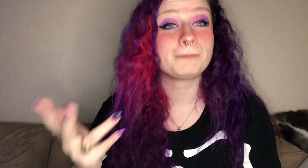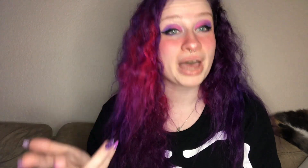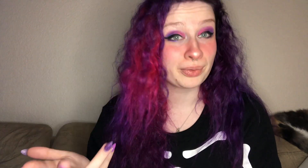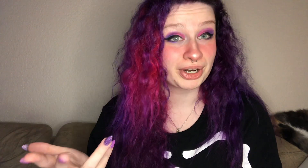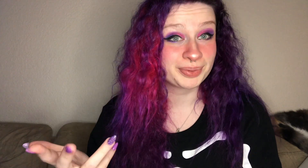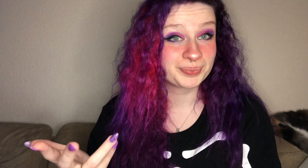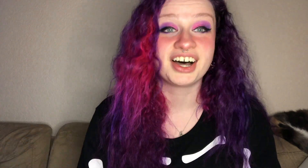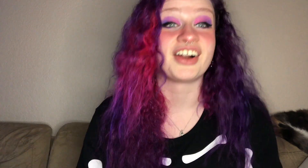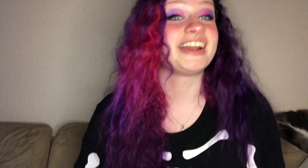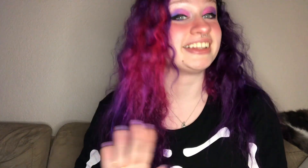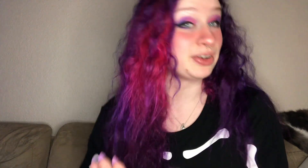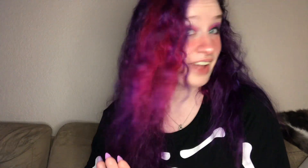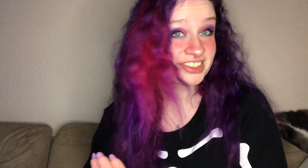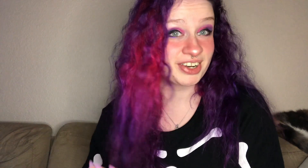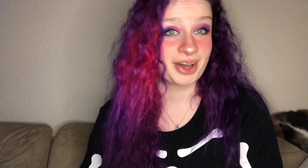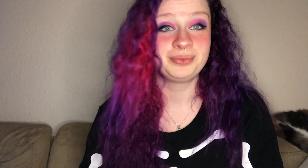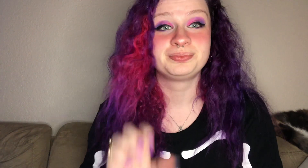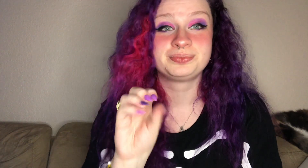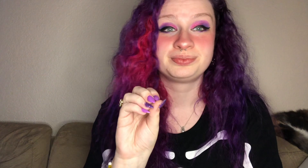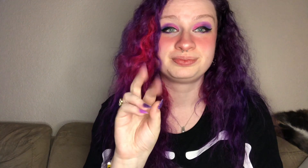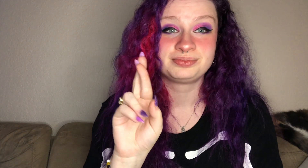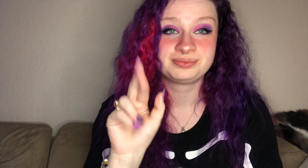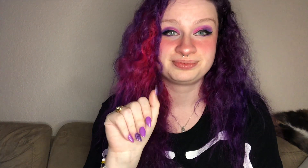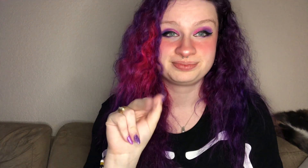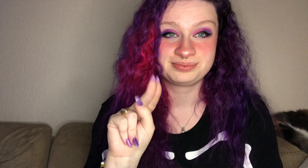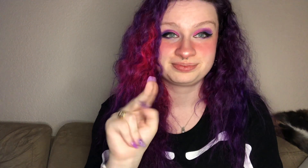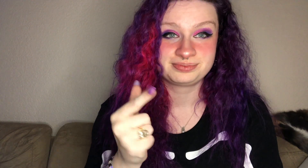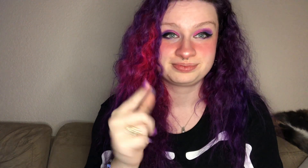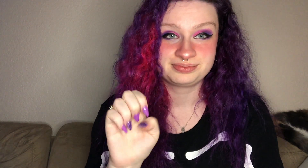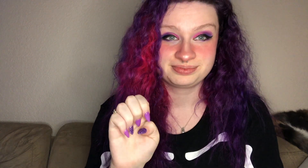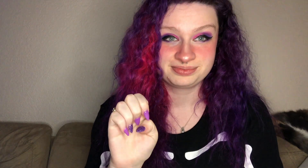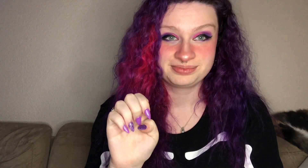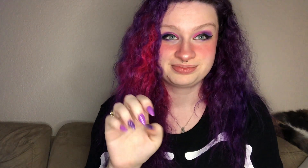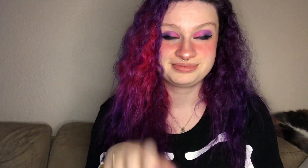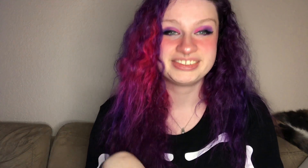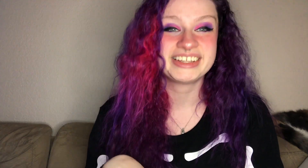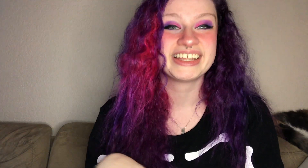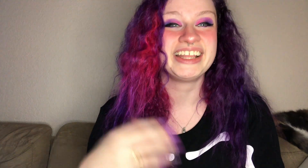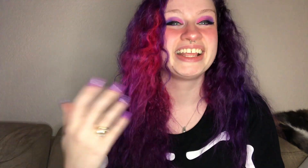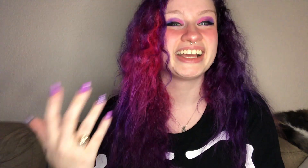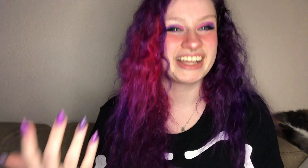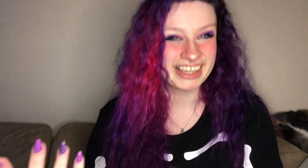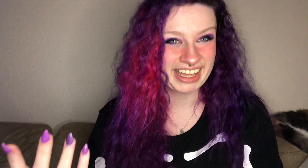powder all right a little faster now again